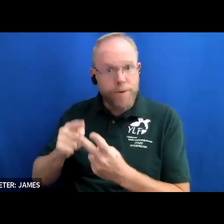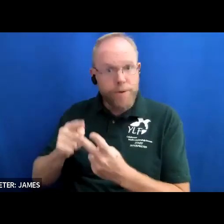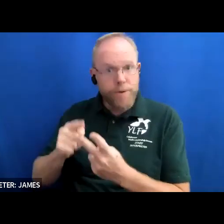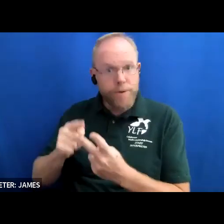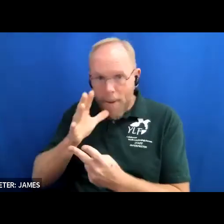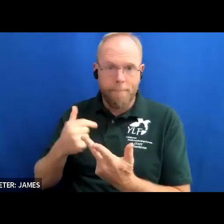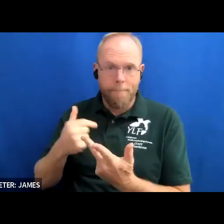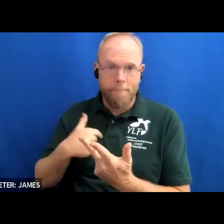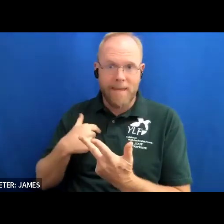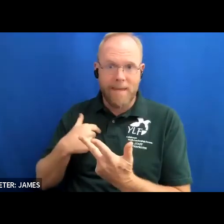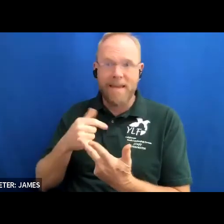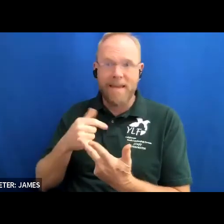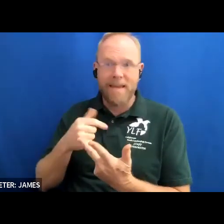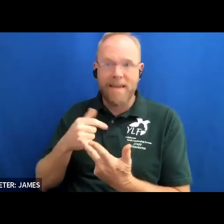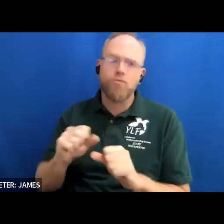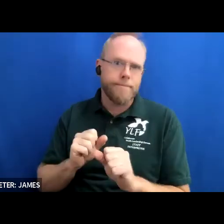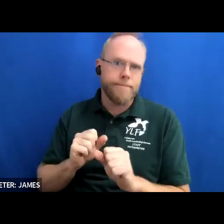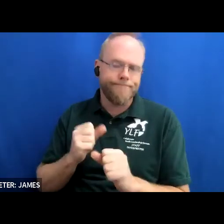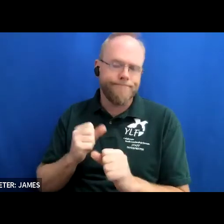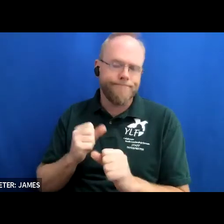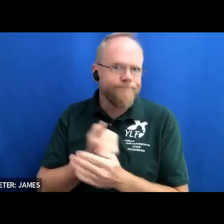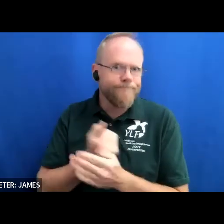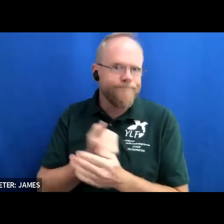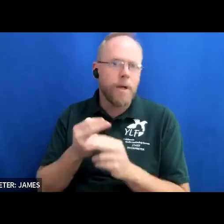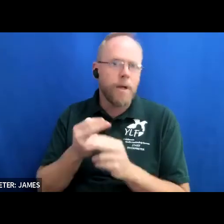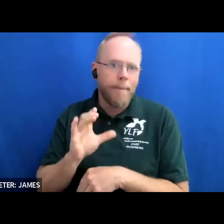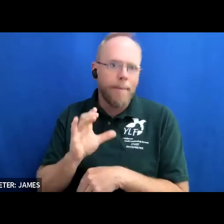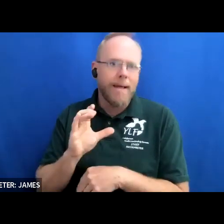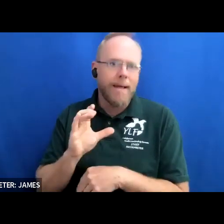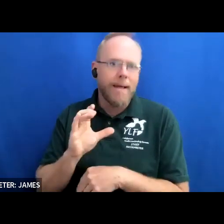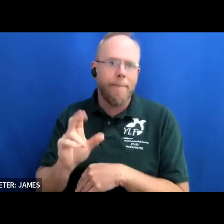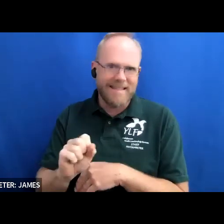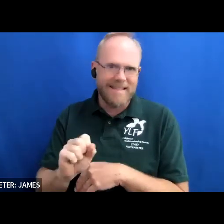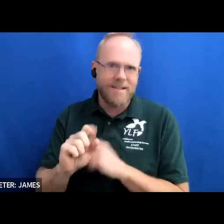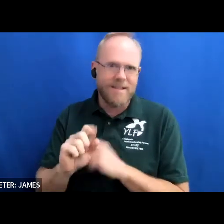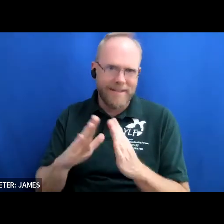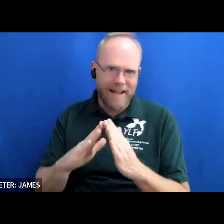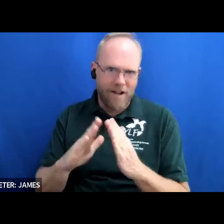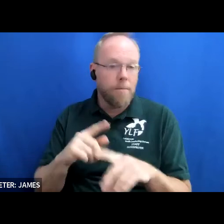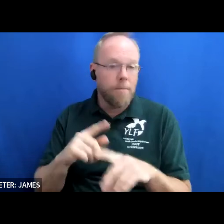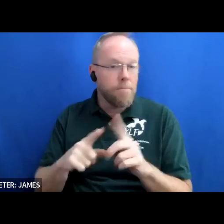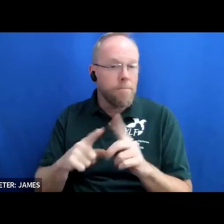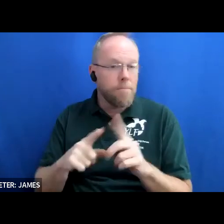the public bus to go downtown but were denied access and told that the lift was bolted down